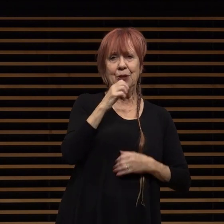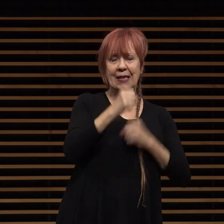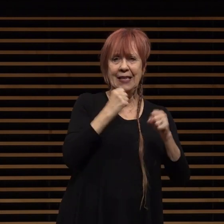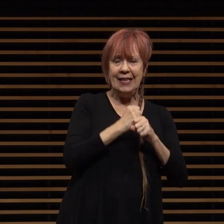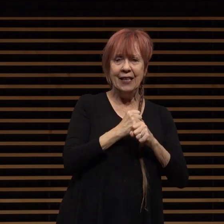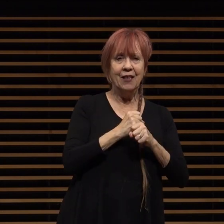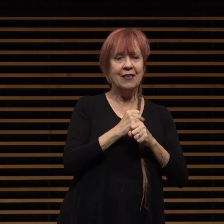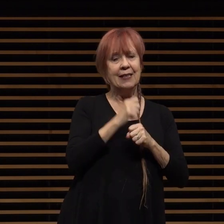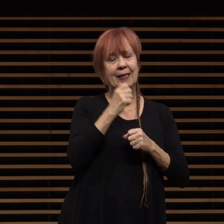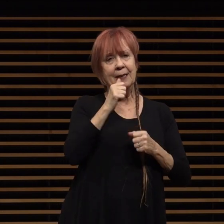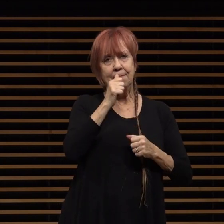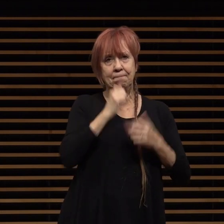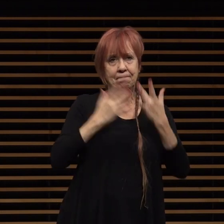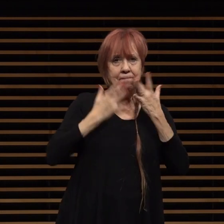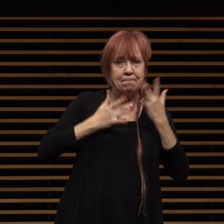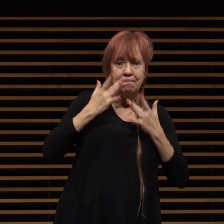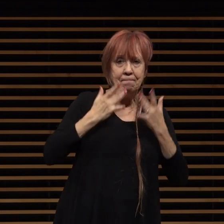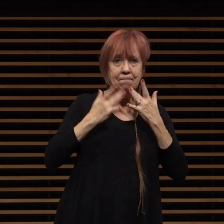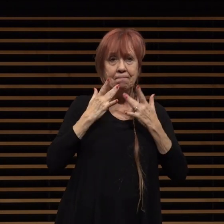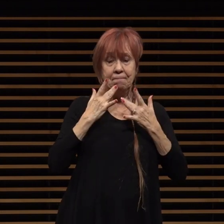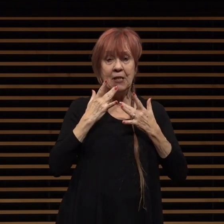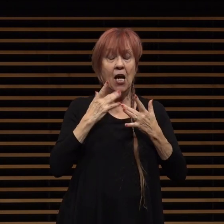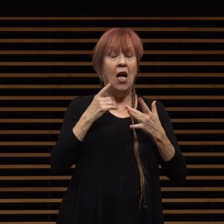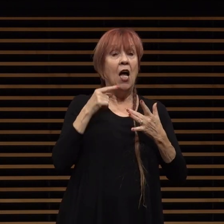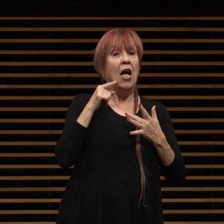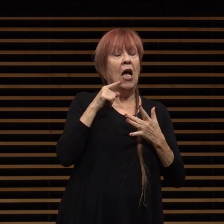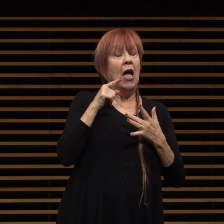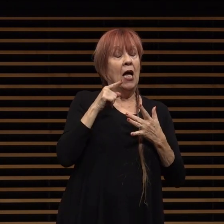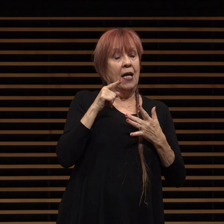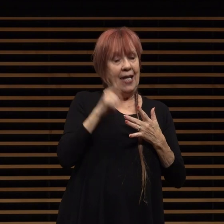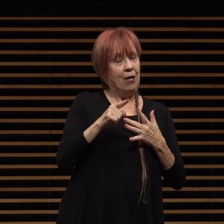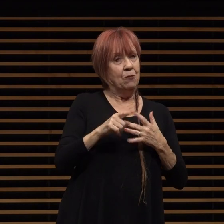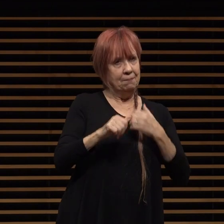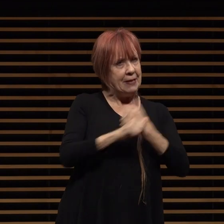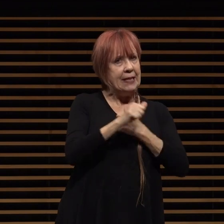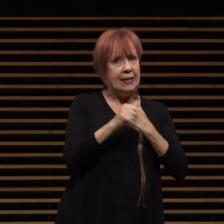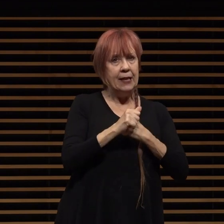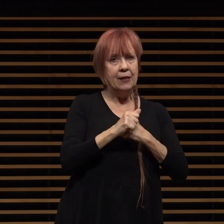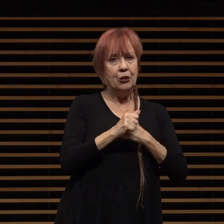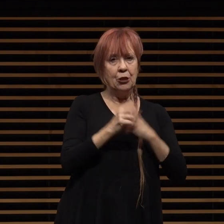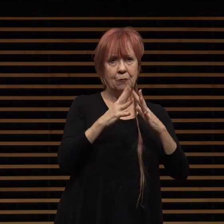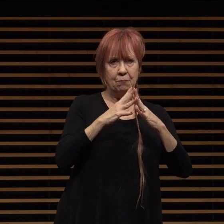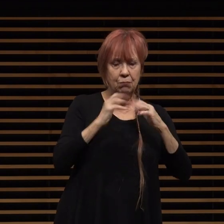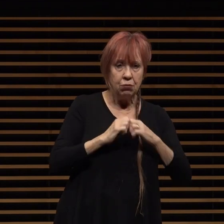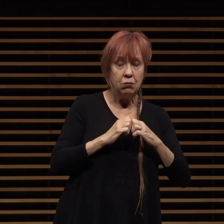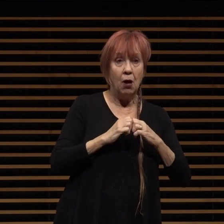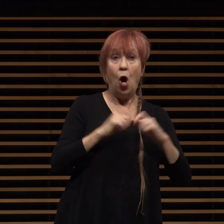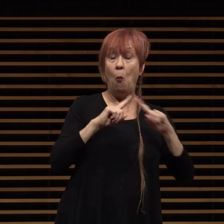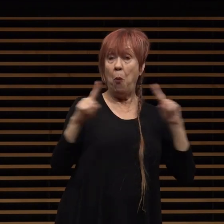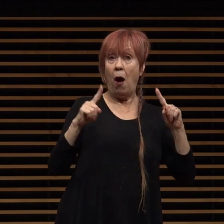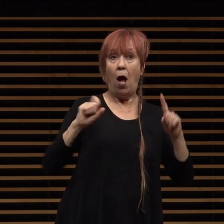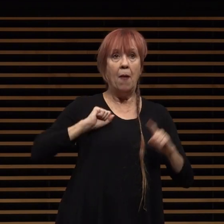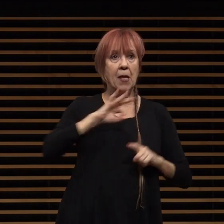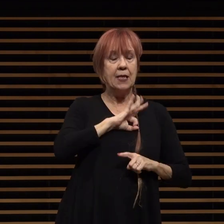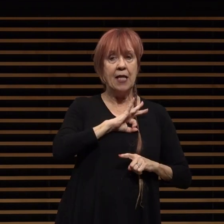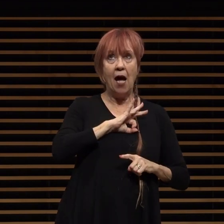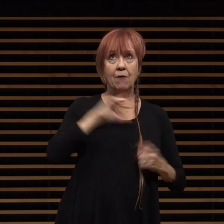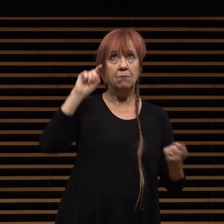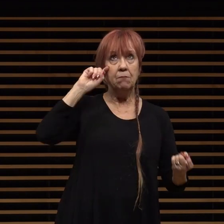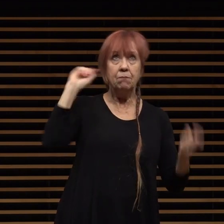livelihood and existence stadium staff